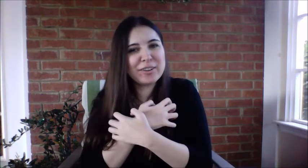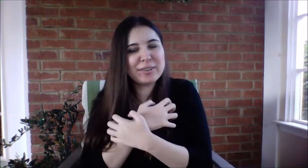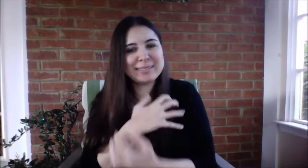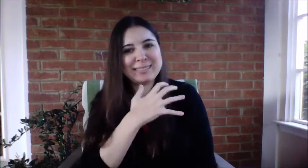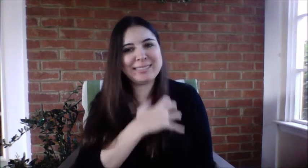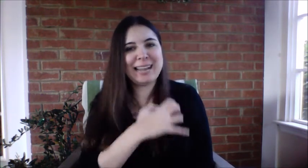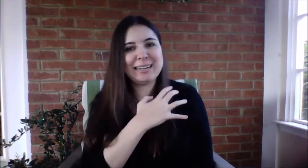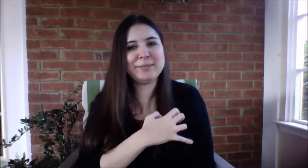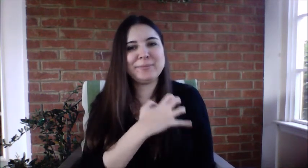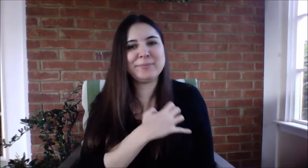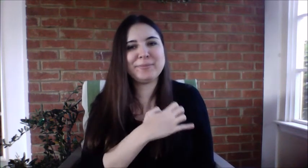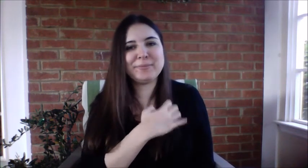[demonstrates sign]